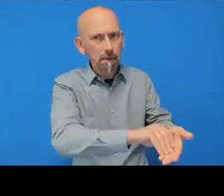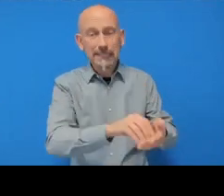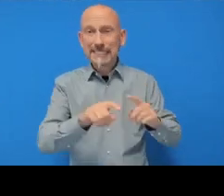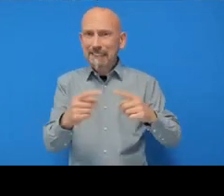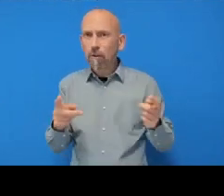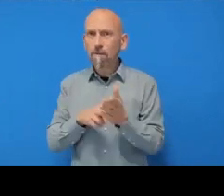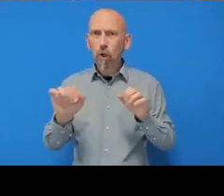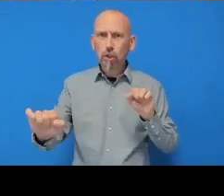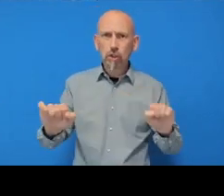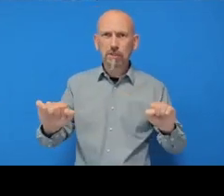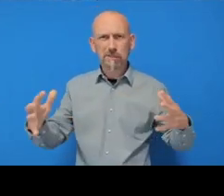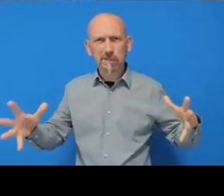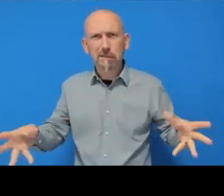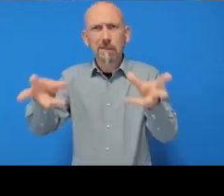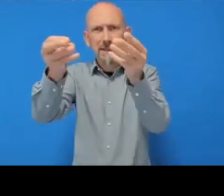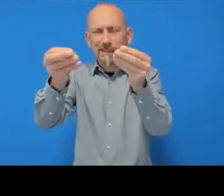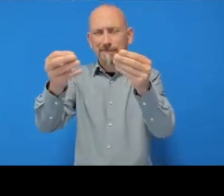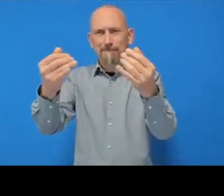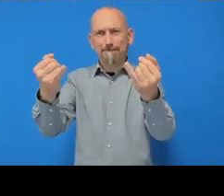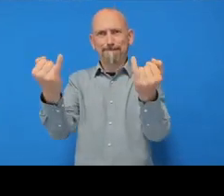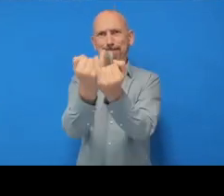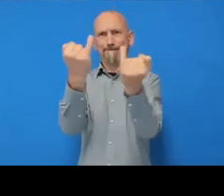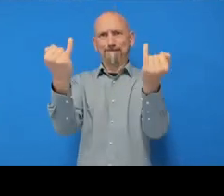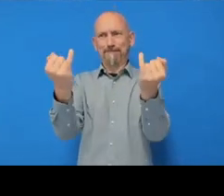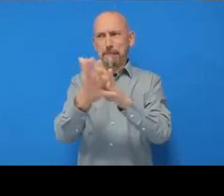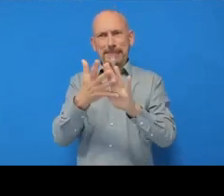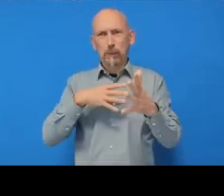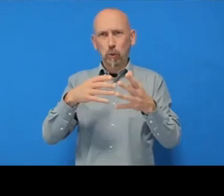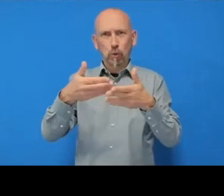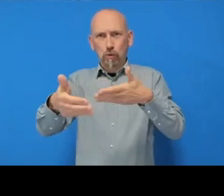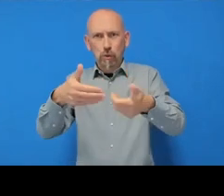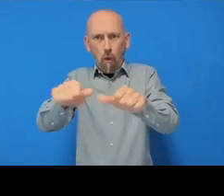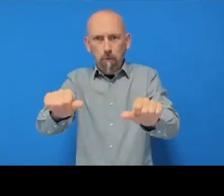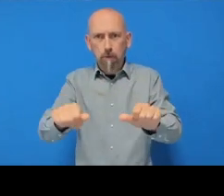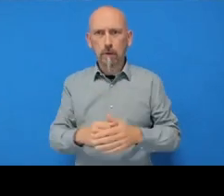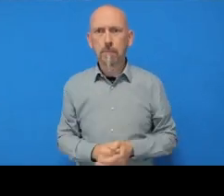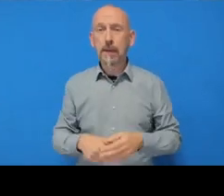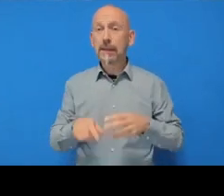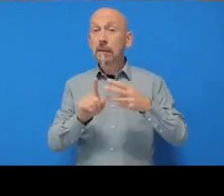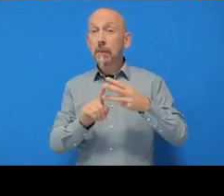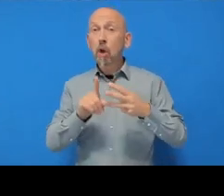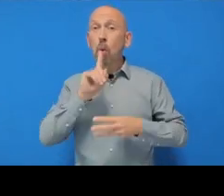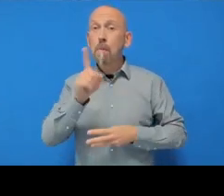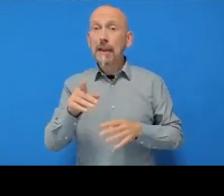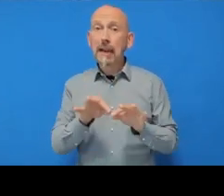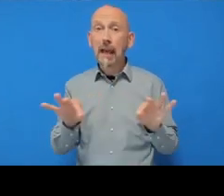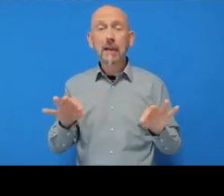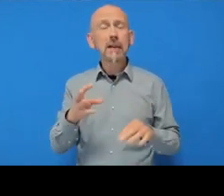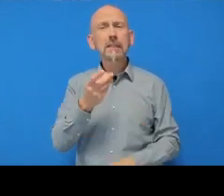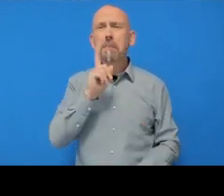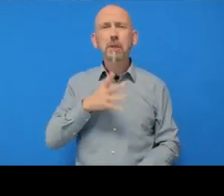And obviously there's lots of things you can do in the command line. So not everyone is a fan of GitHub Desktop, in fact some people I think